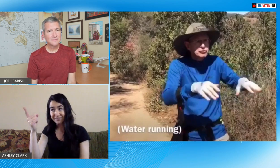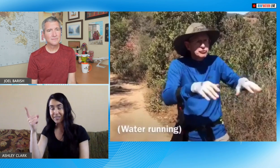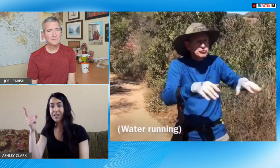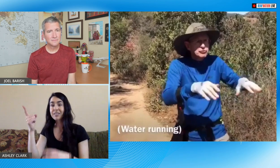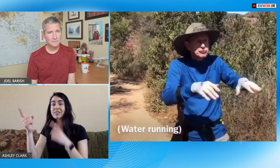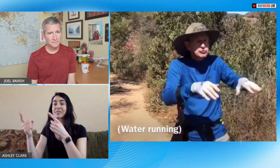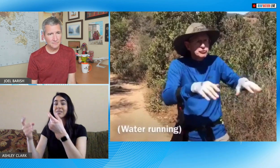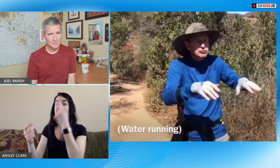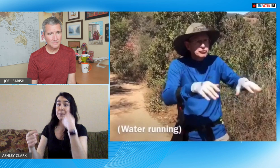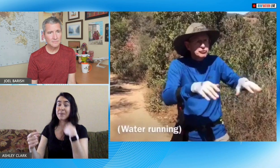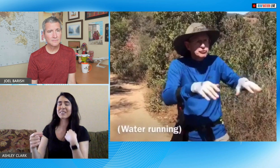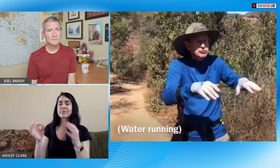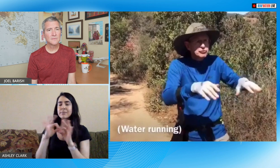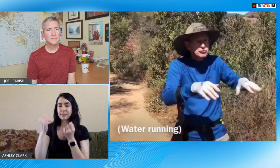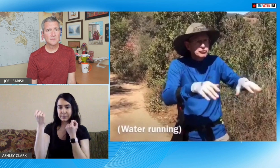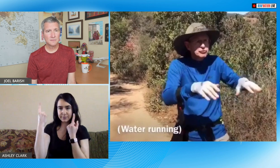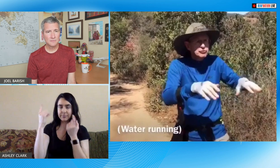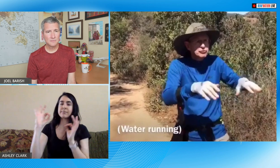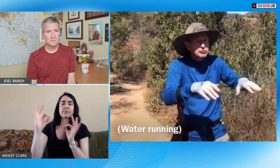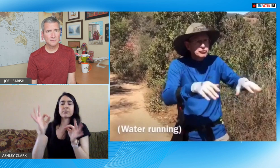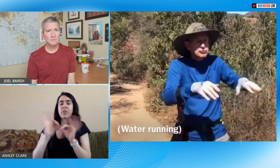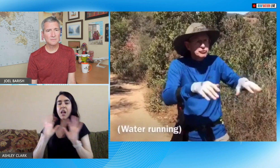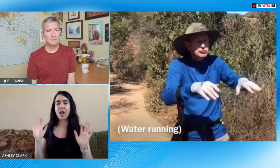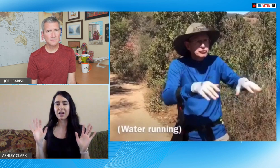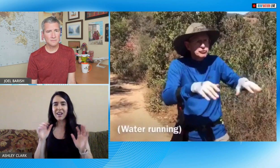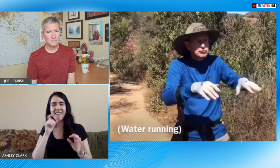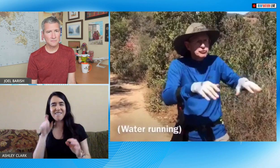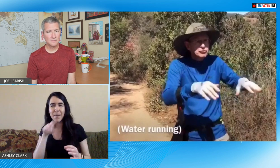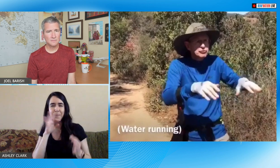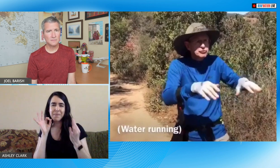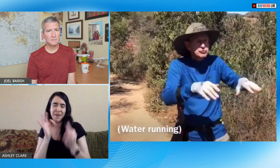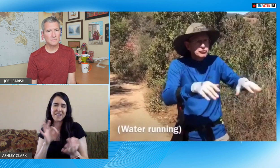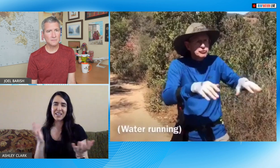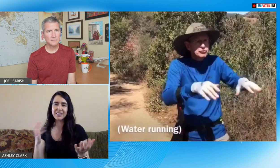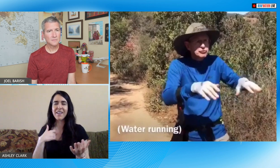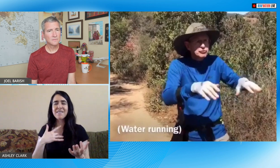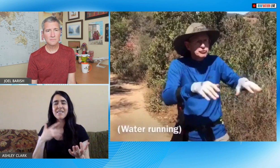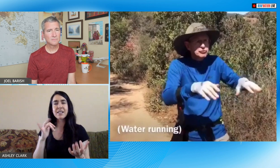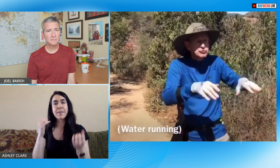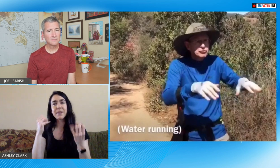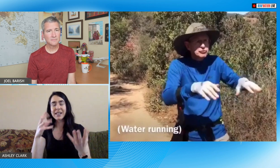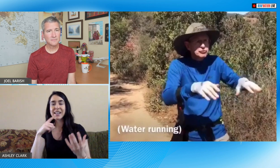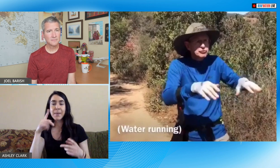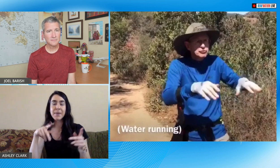to be a perfect ASL fluent signer you don't have to be perfect